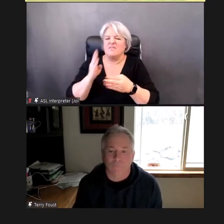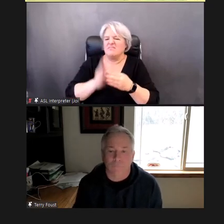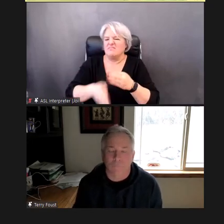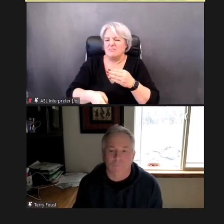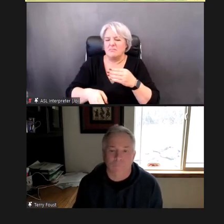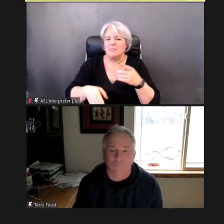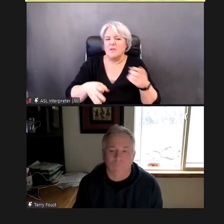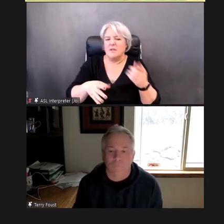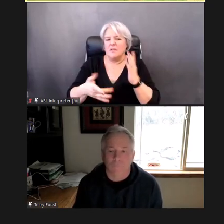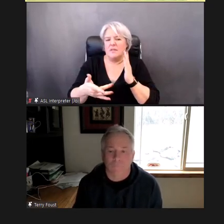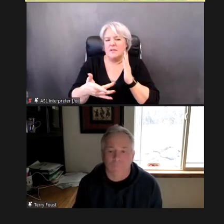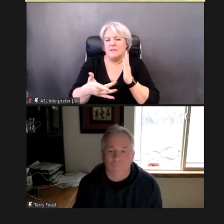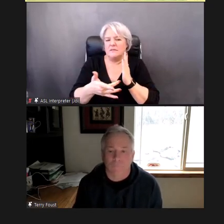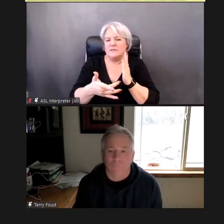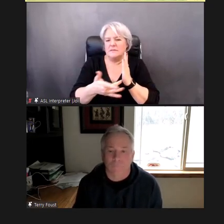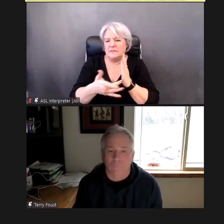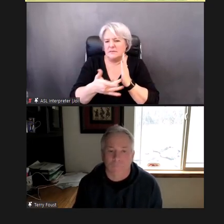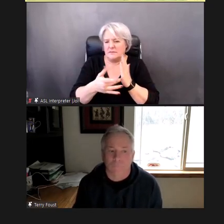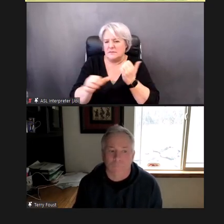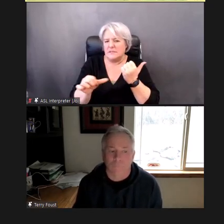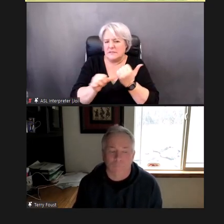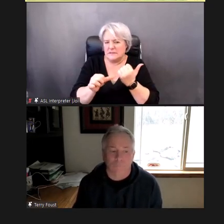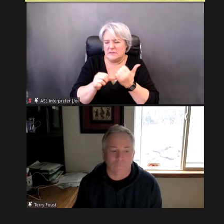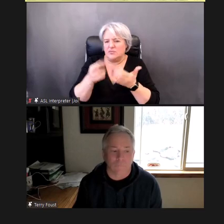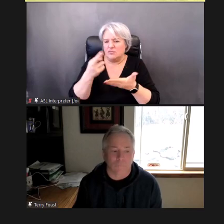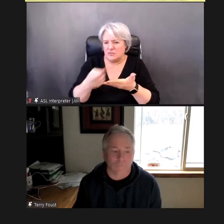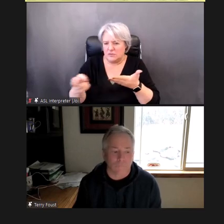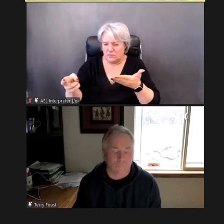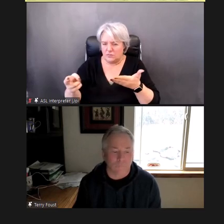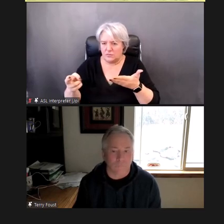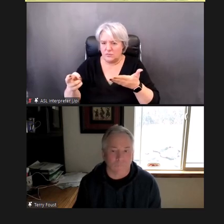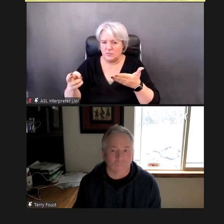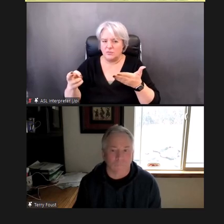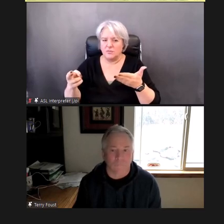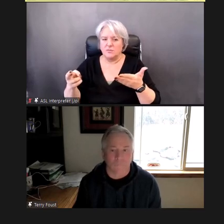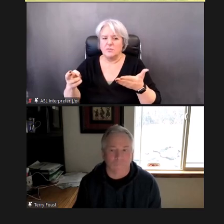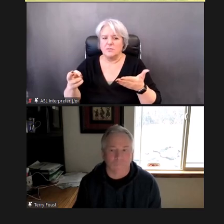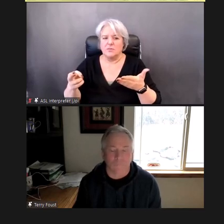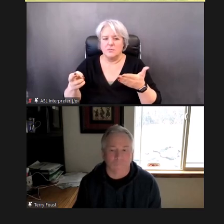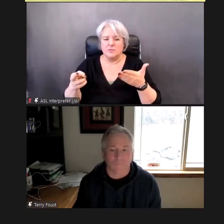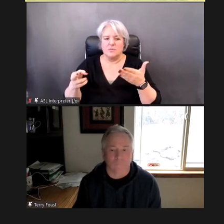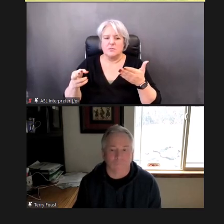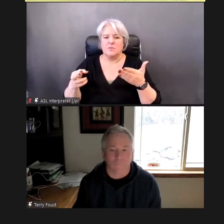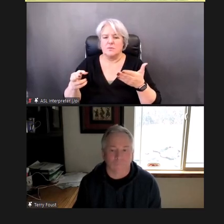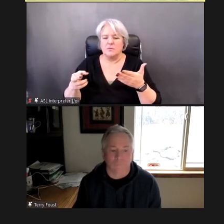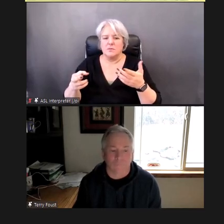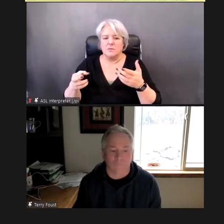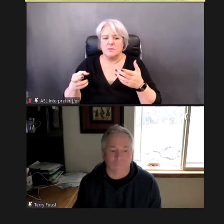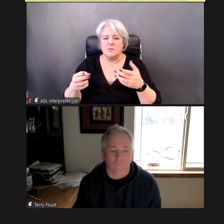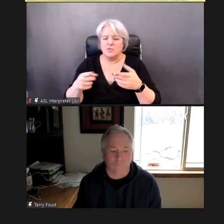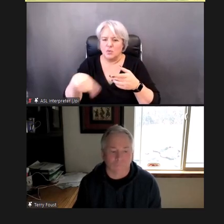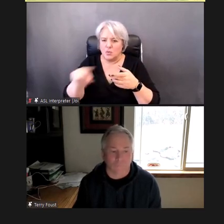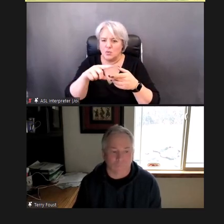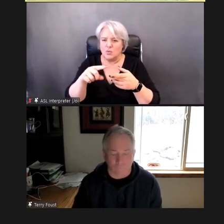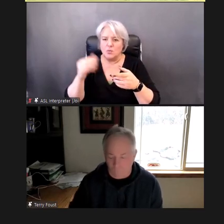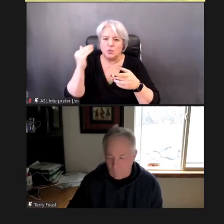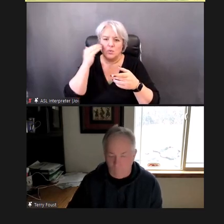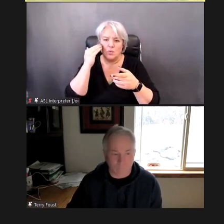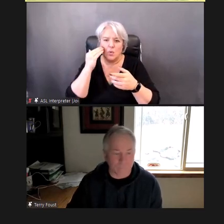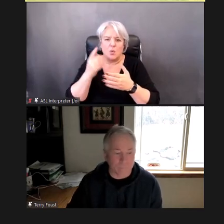assistance resources that are available, so that, you know, what exists, and where to find them on our -- on our Web site.